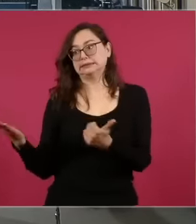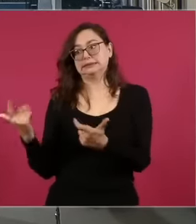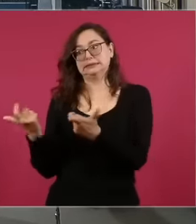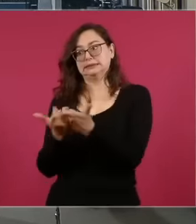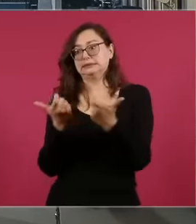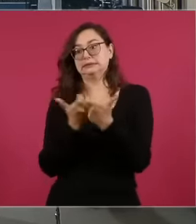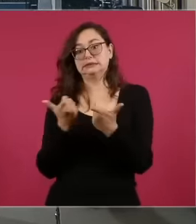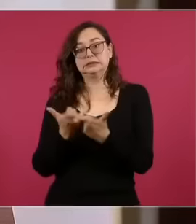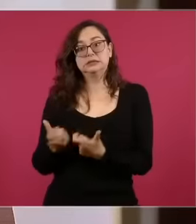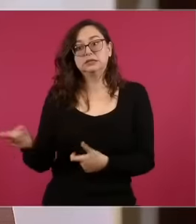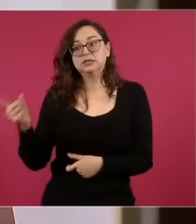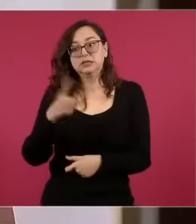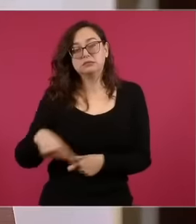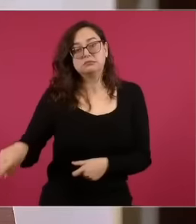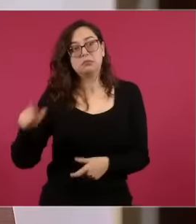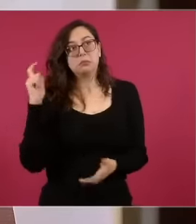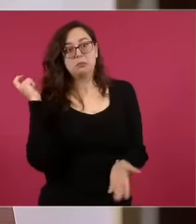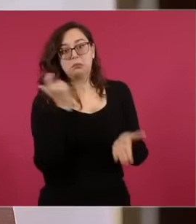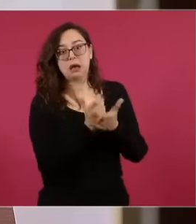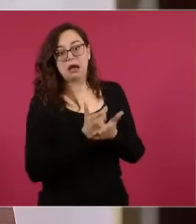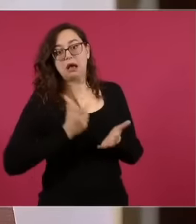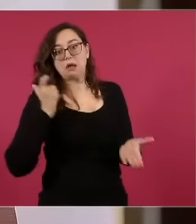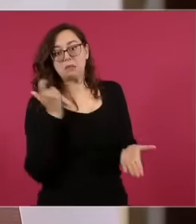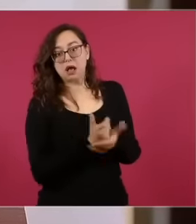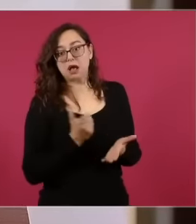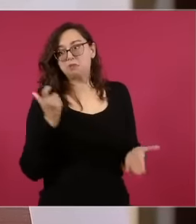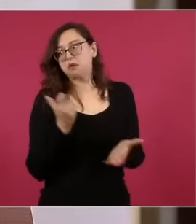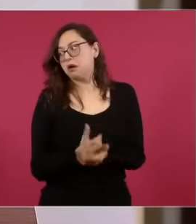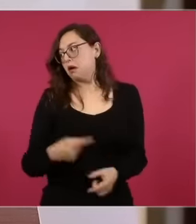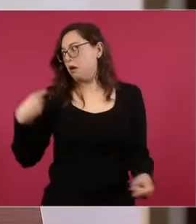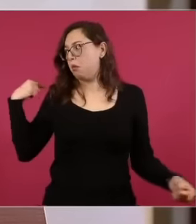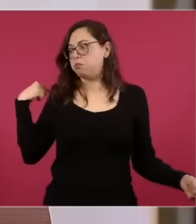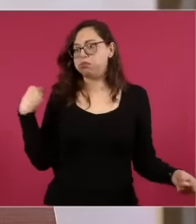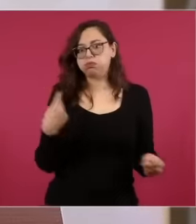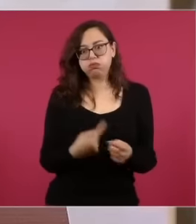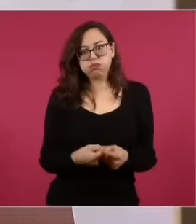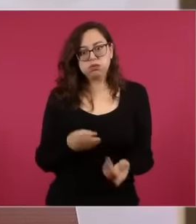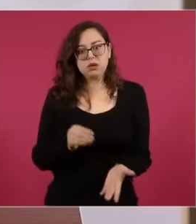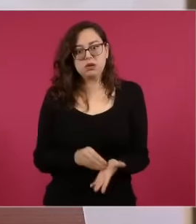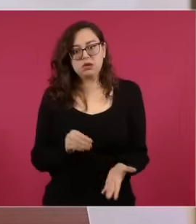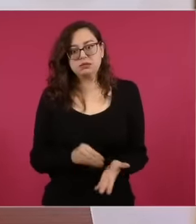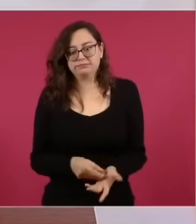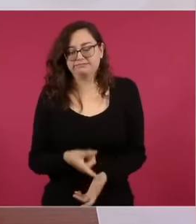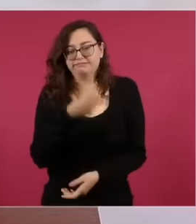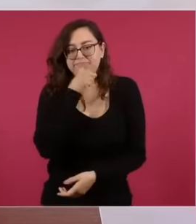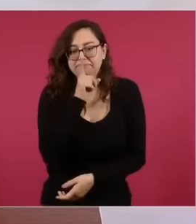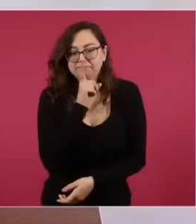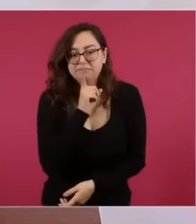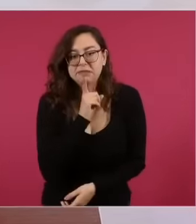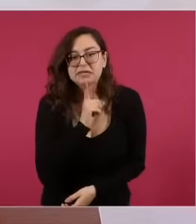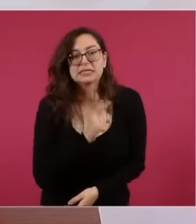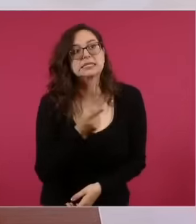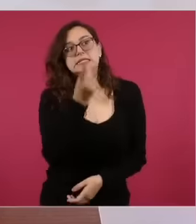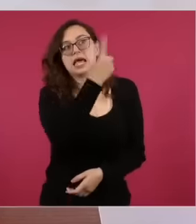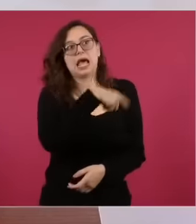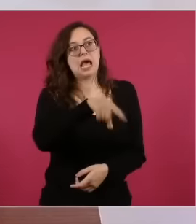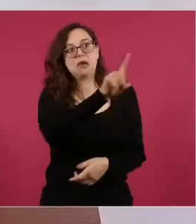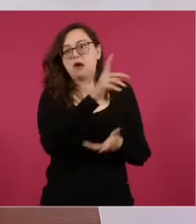that is, that's it. a farce a